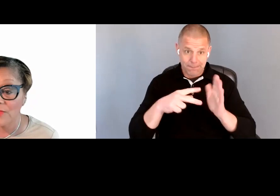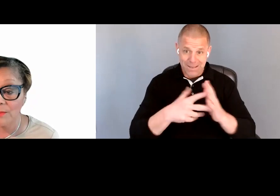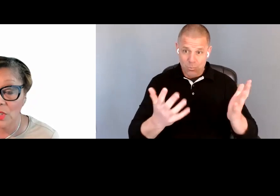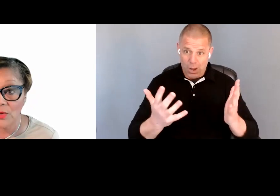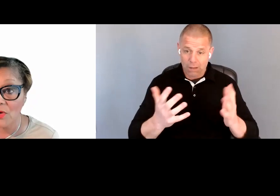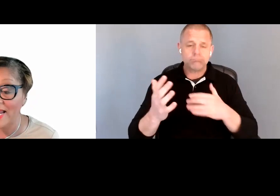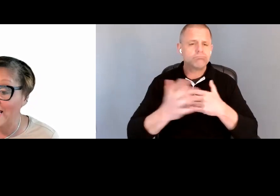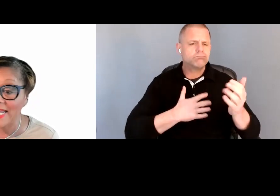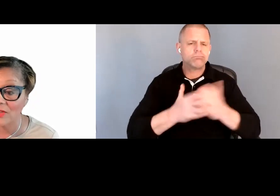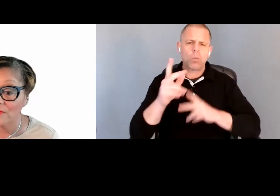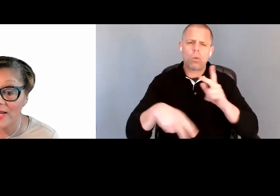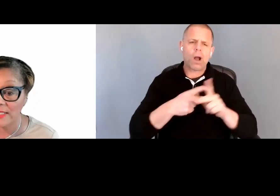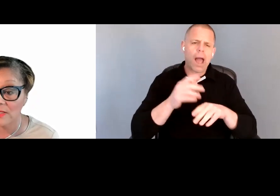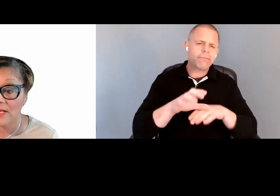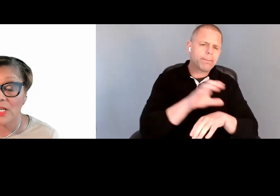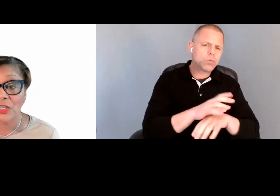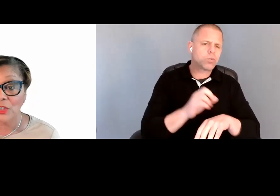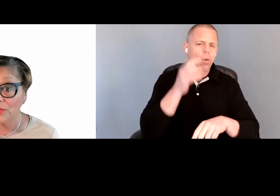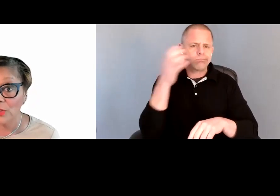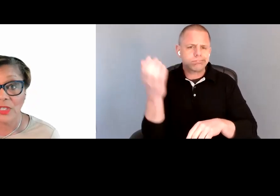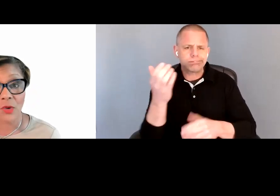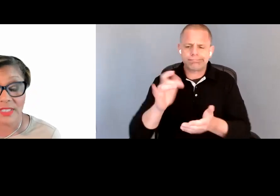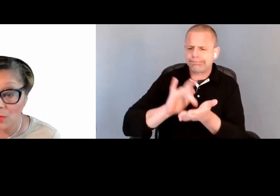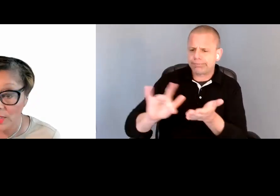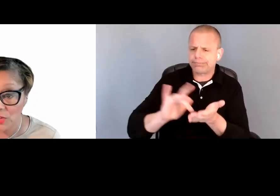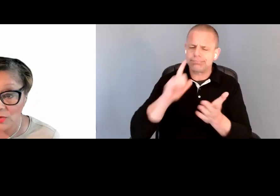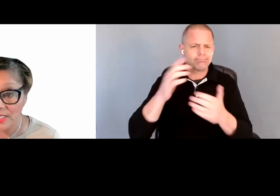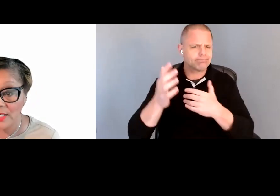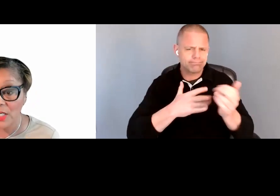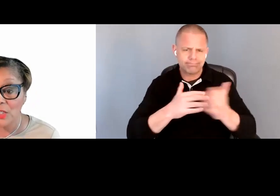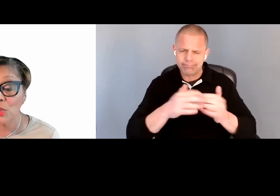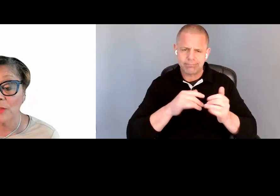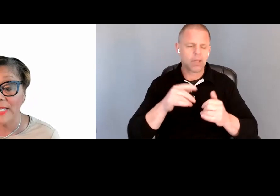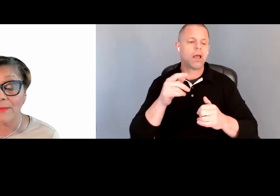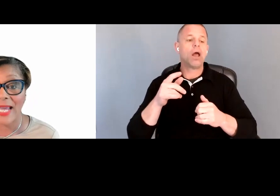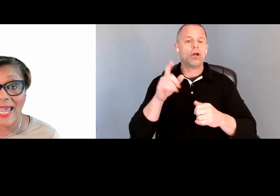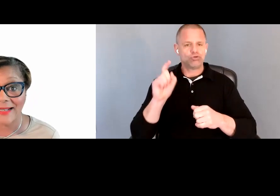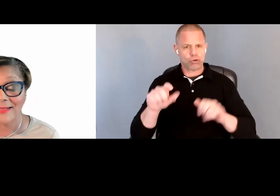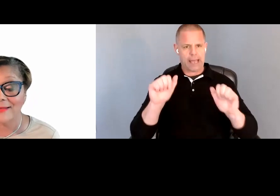of computer or handheld device you are using or someone is using, you should be able to access